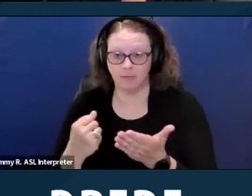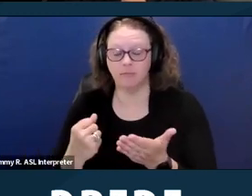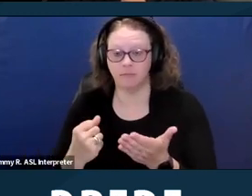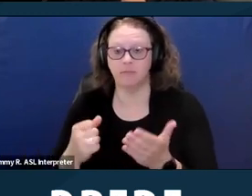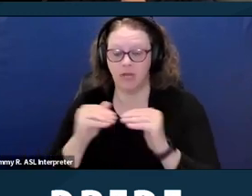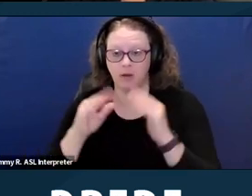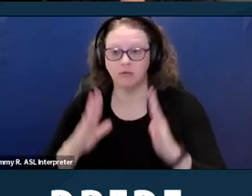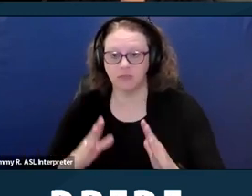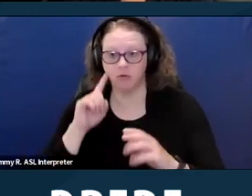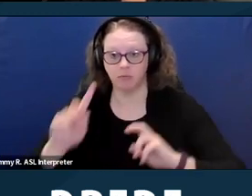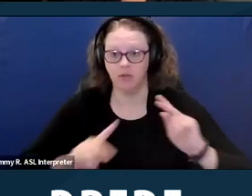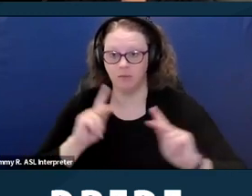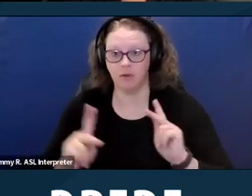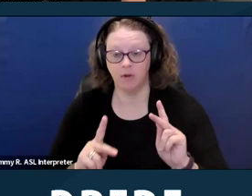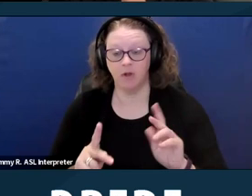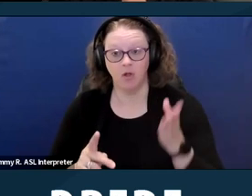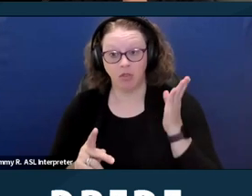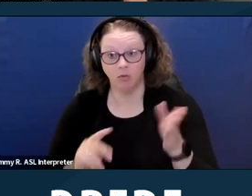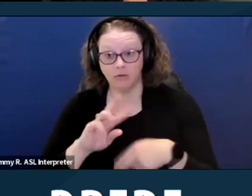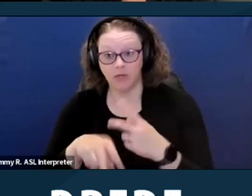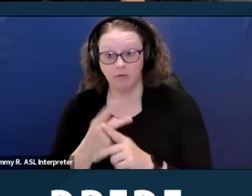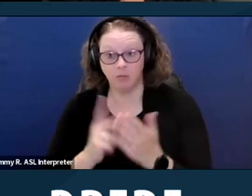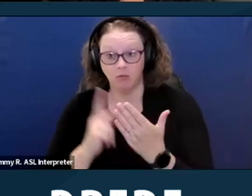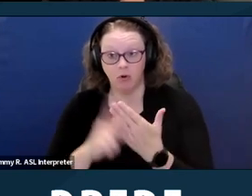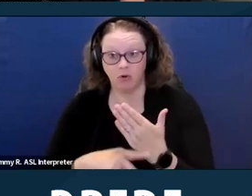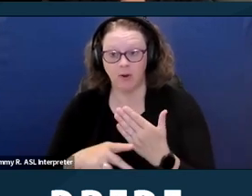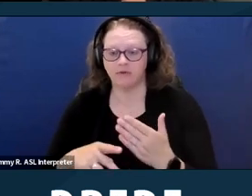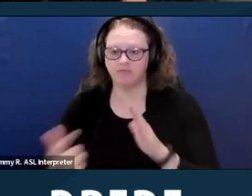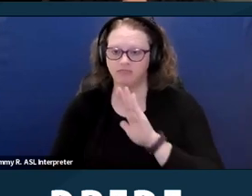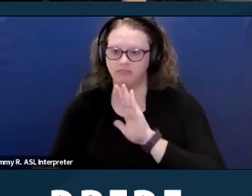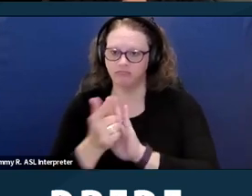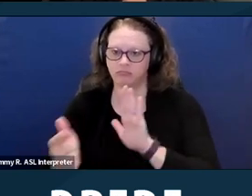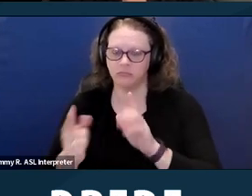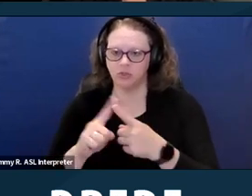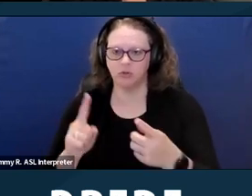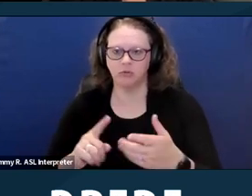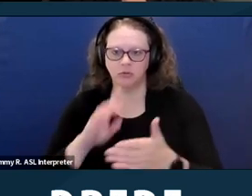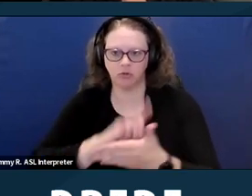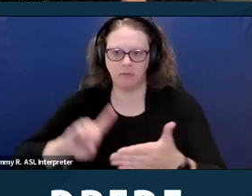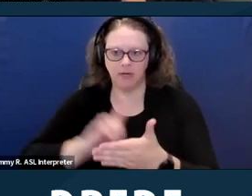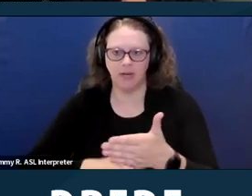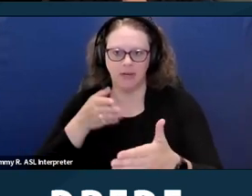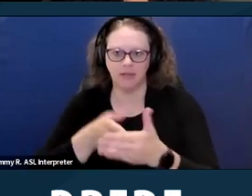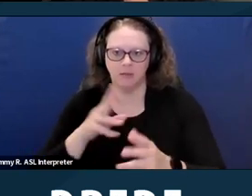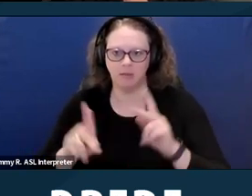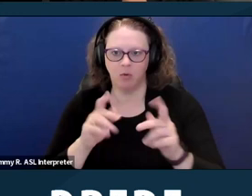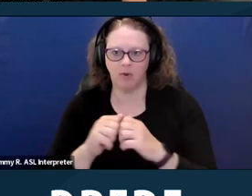from discriminating against voucher holders. Owners of housing are required to certify their compliance